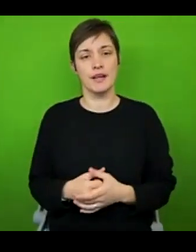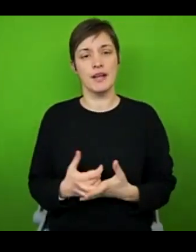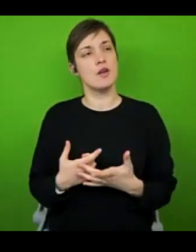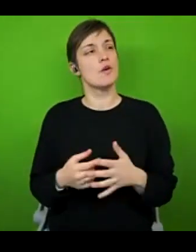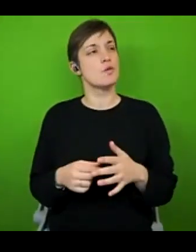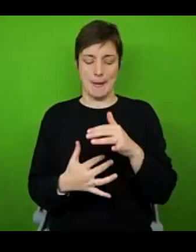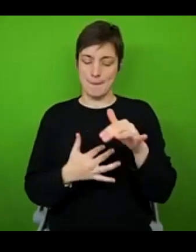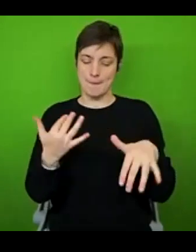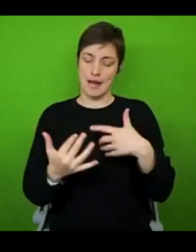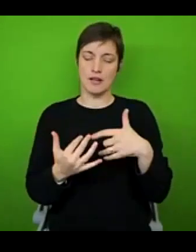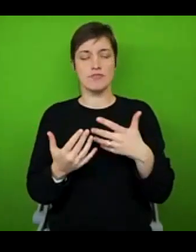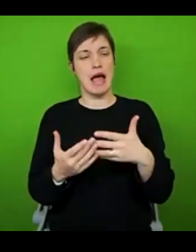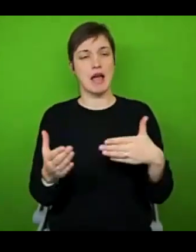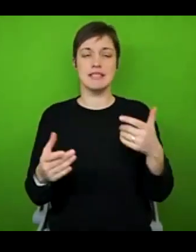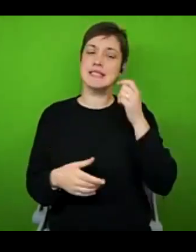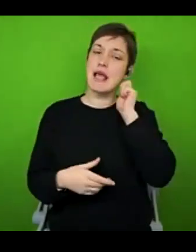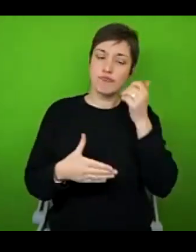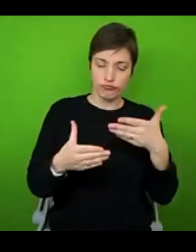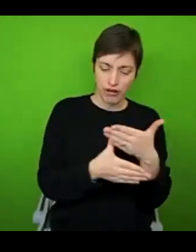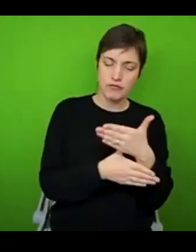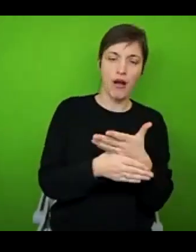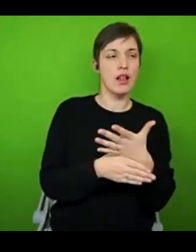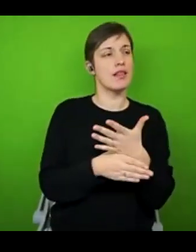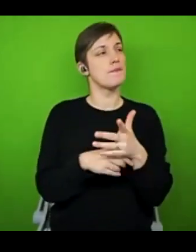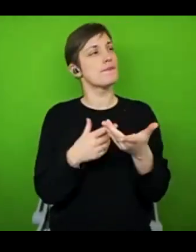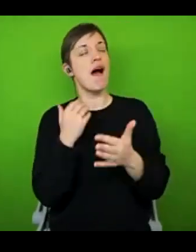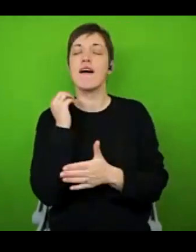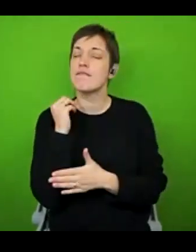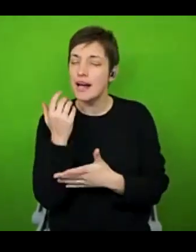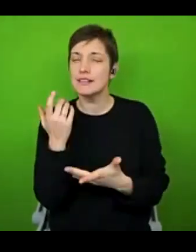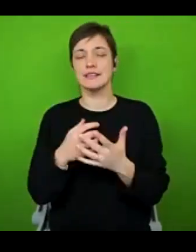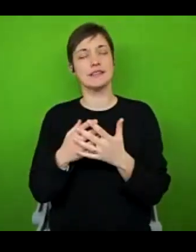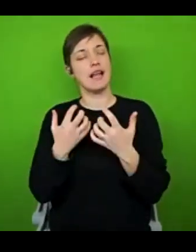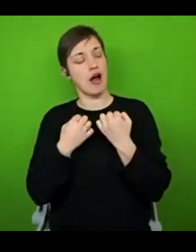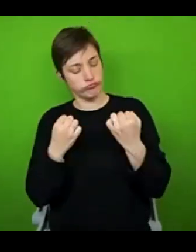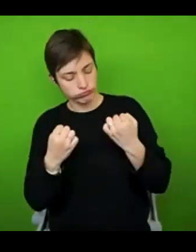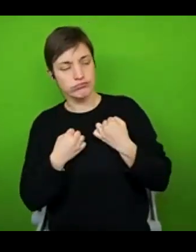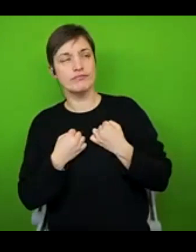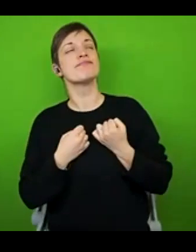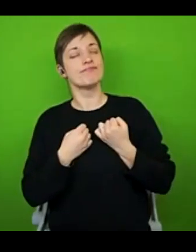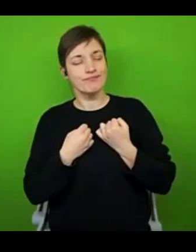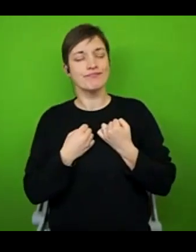advice, and a few reflections on what I've learned over the last decade as well. I should probably say, actually, in case this is the